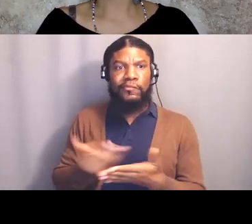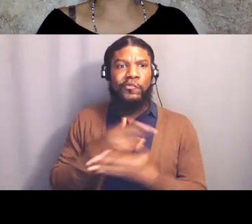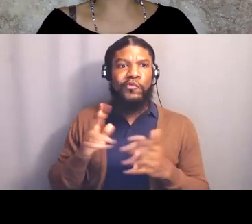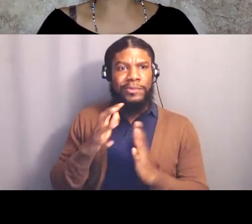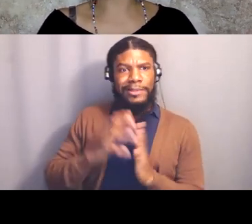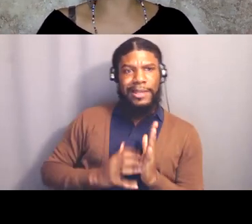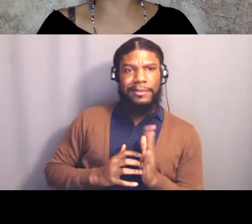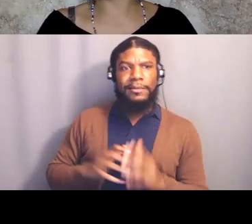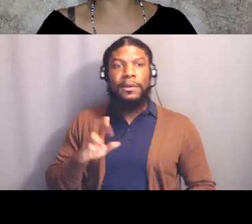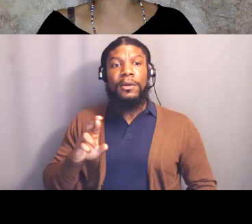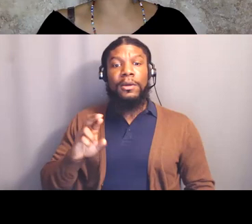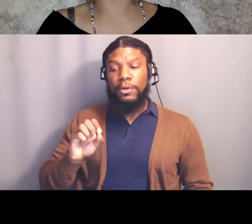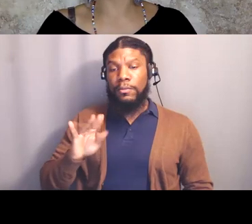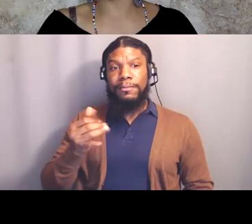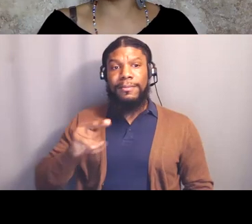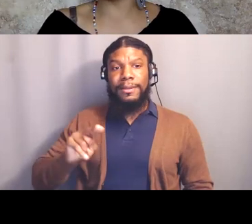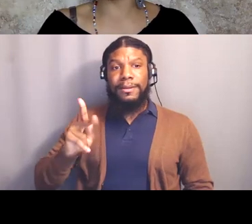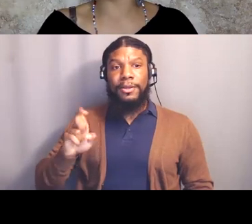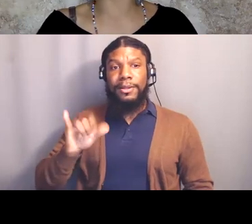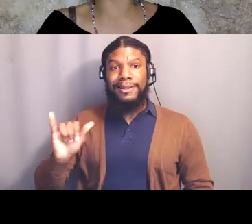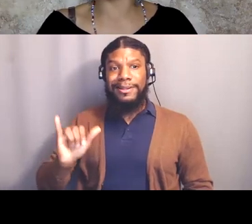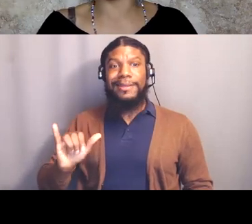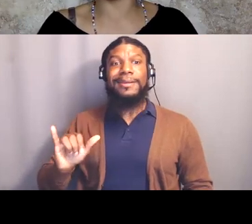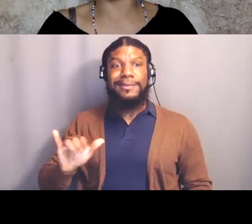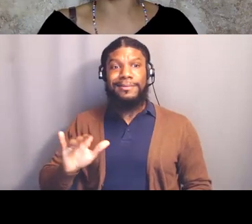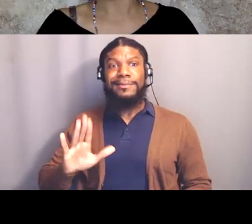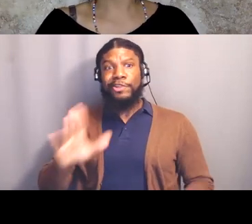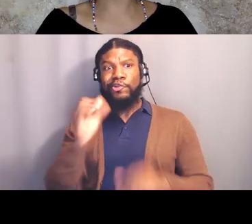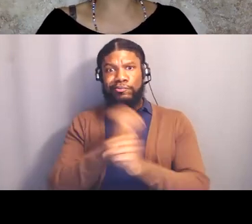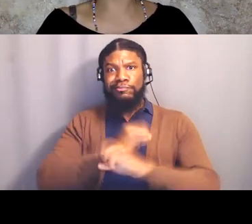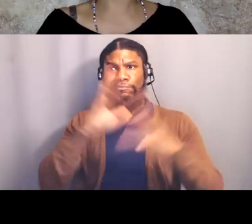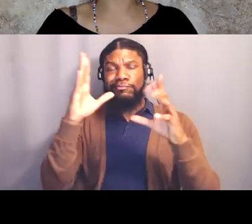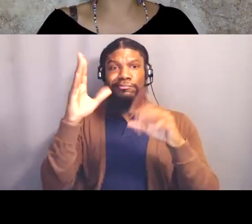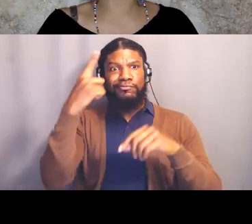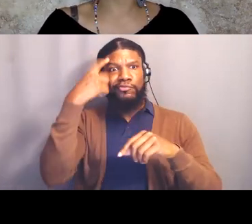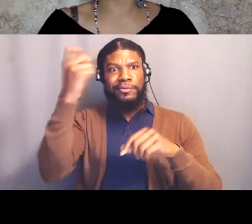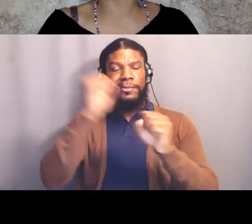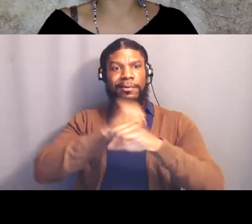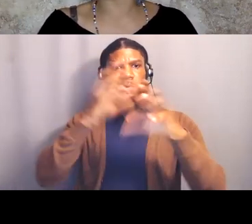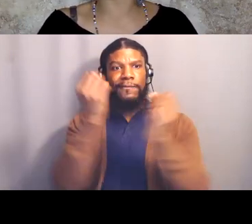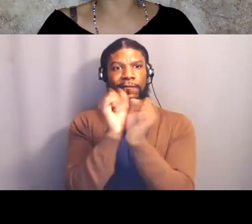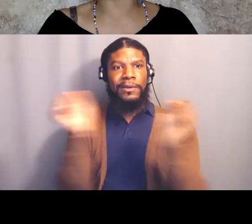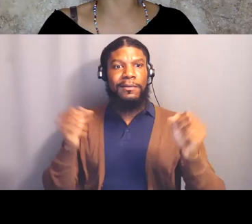Robin Kelley reminds us that freedom and love may be the most revolutionary ideas